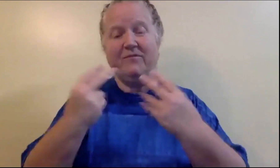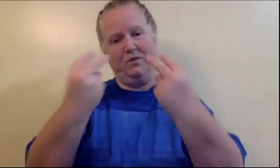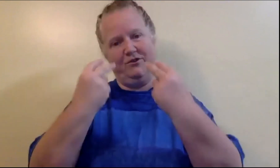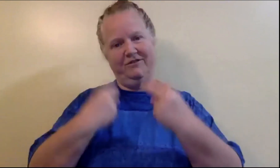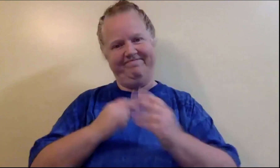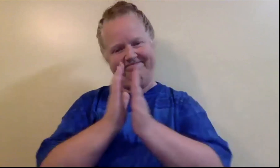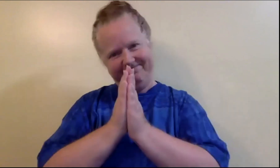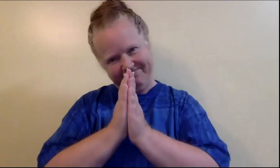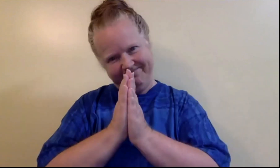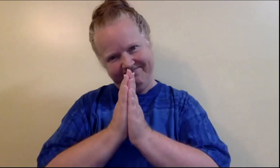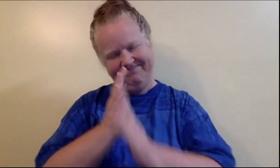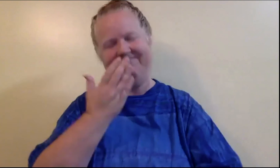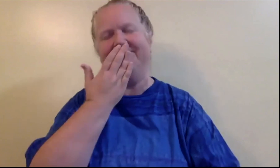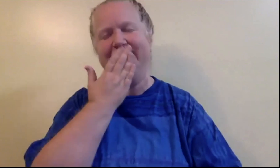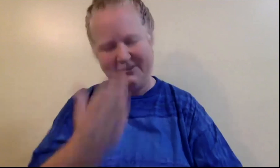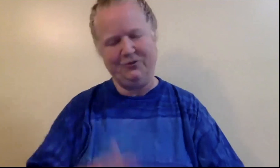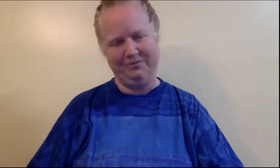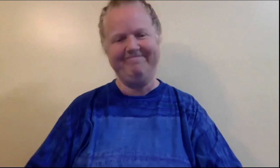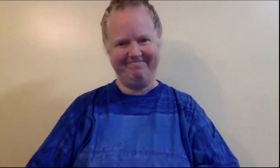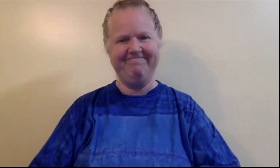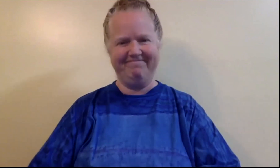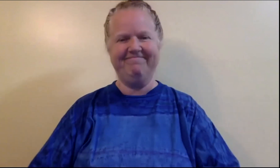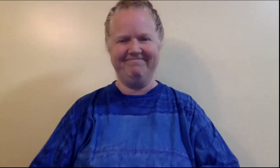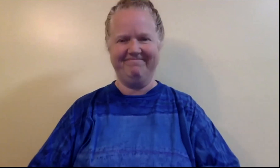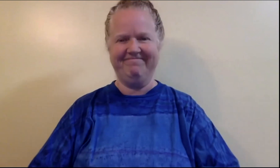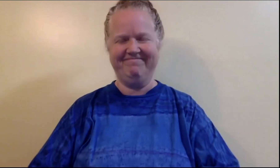Thank you again.